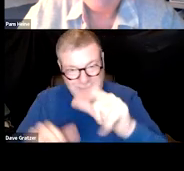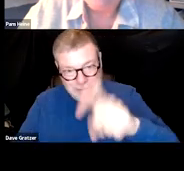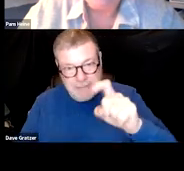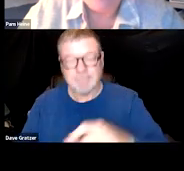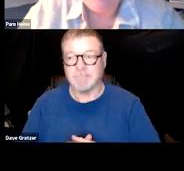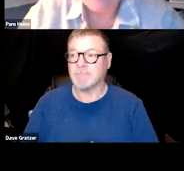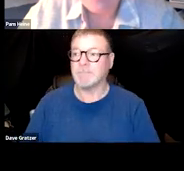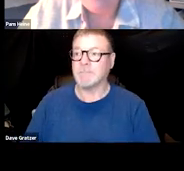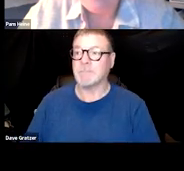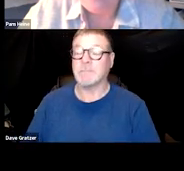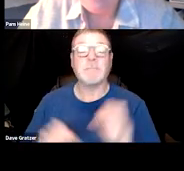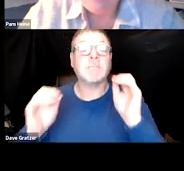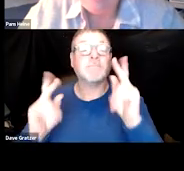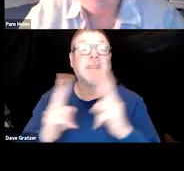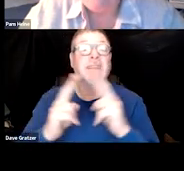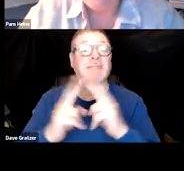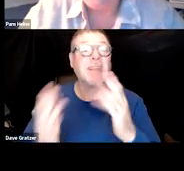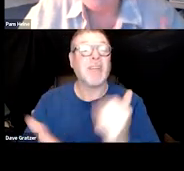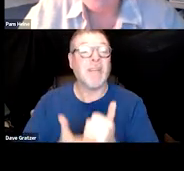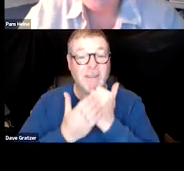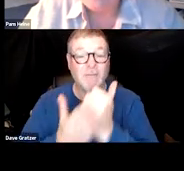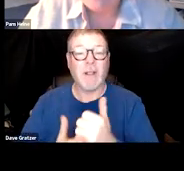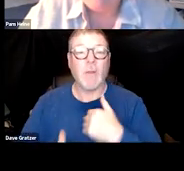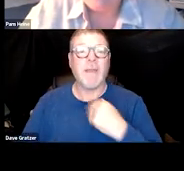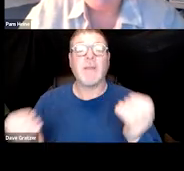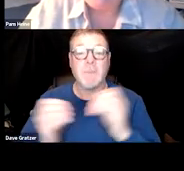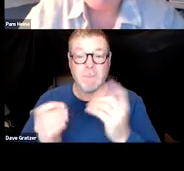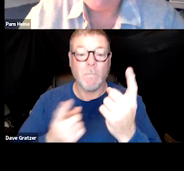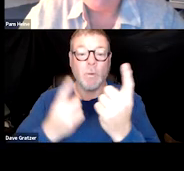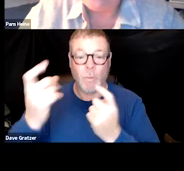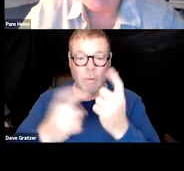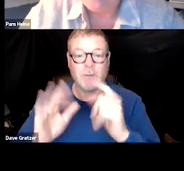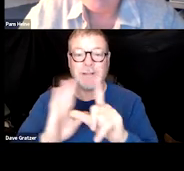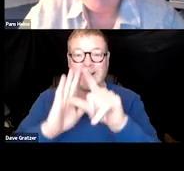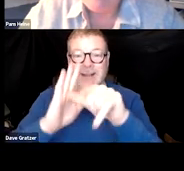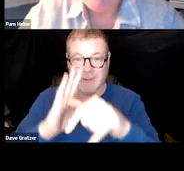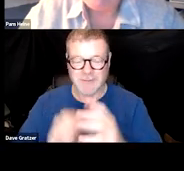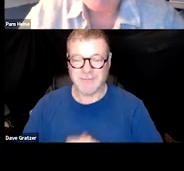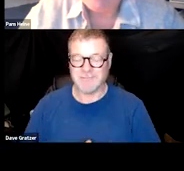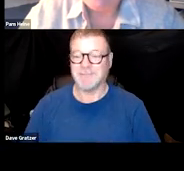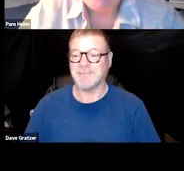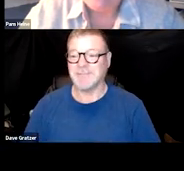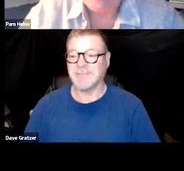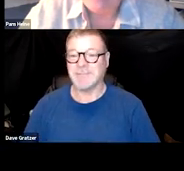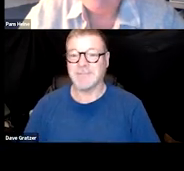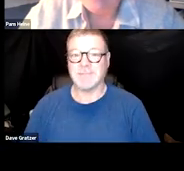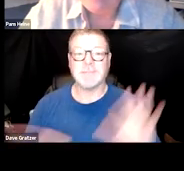Right, well this is all very helpful. We do have more questions that might come to you in the future as we package these.